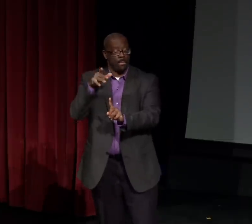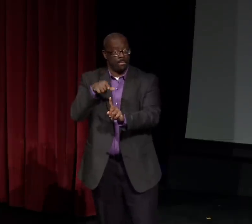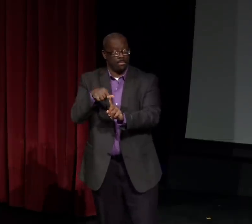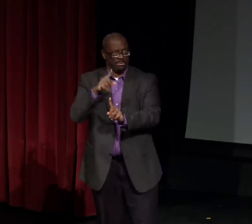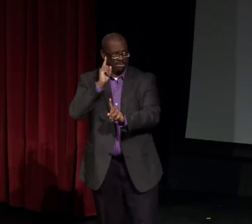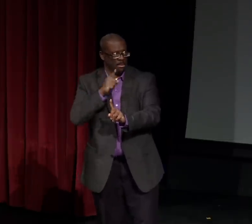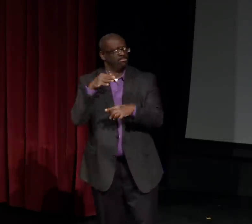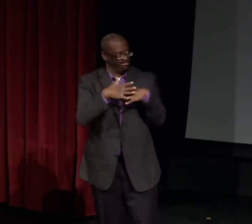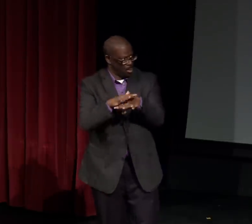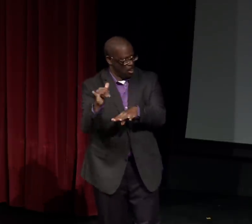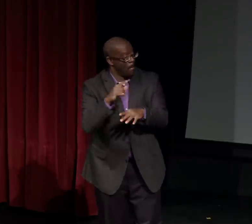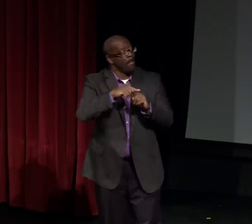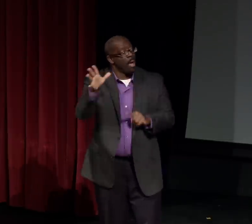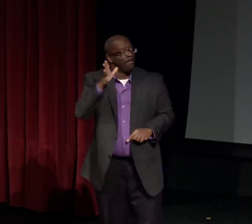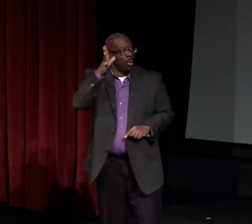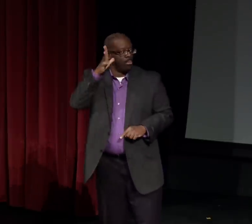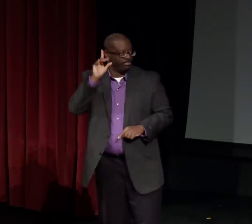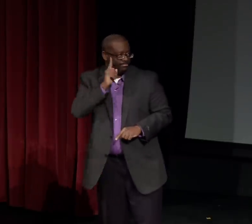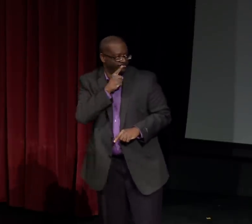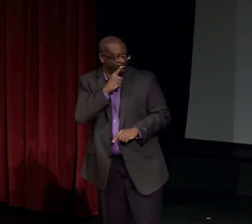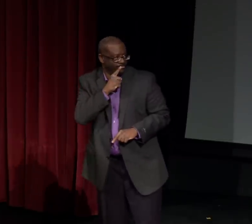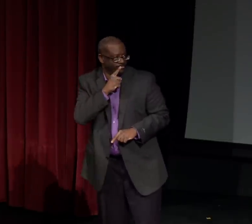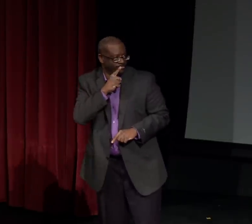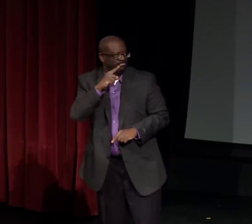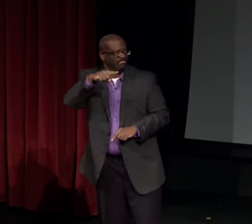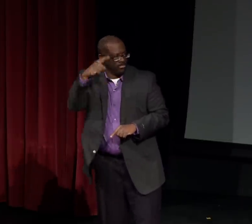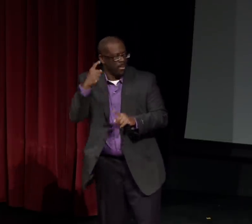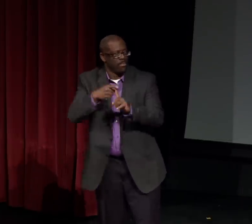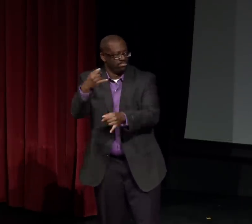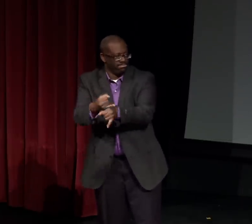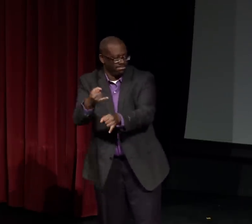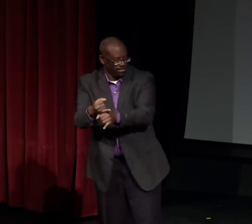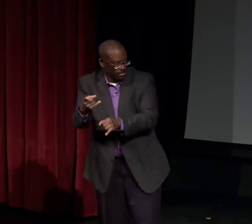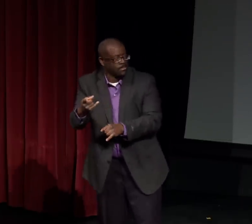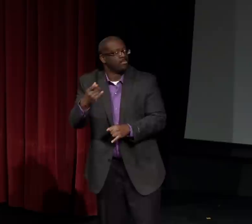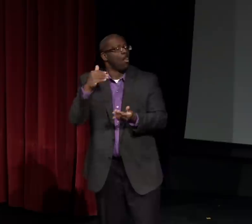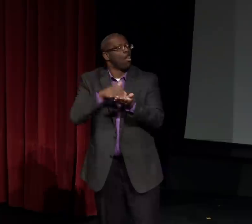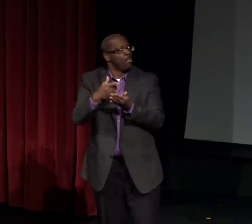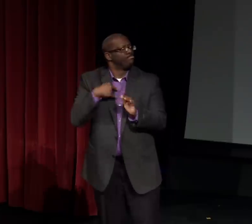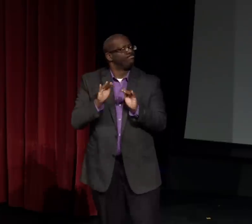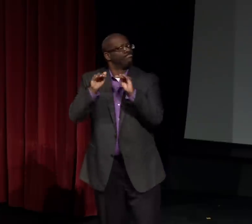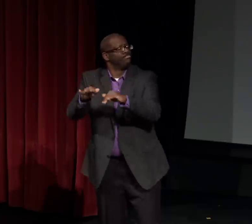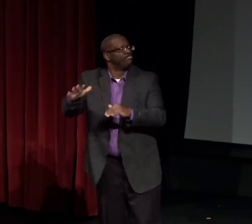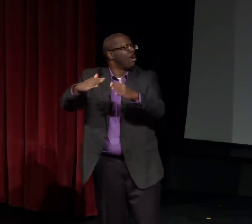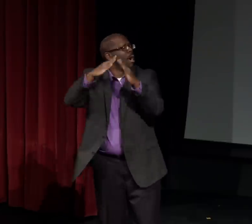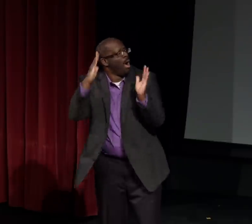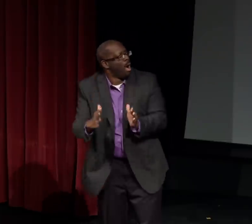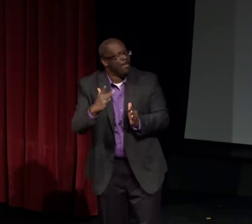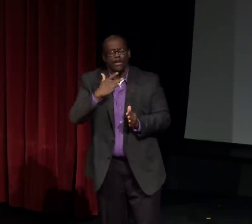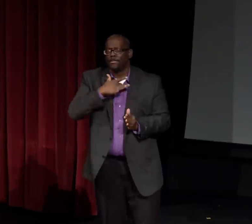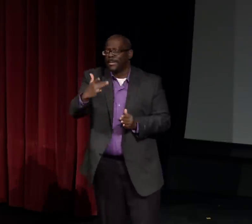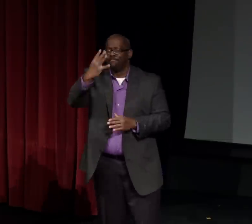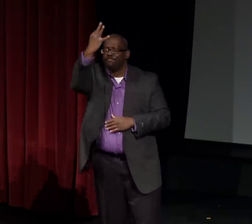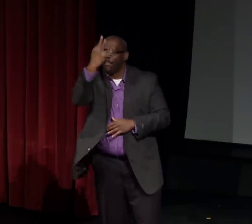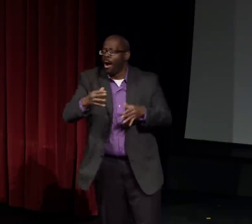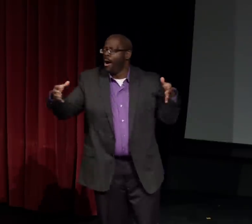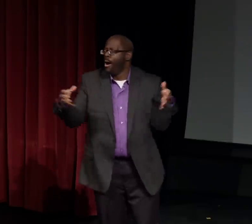I did have a few friends with deaf parents who went to also public schools with me. But they had deaf parents, like I said.